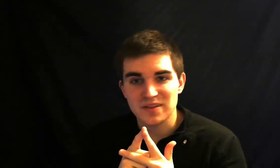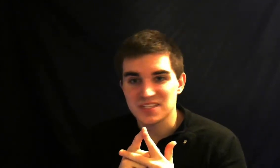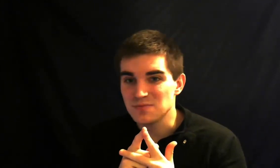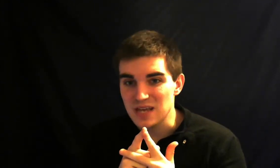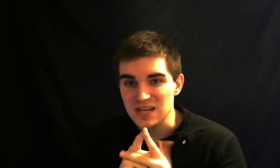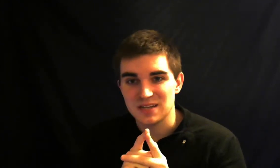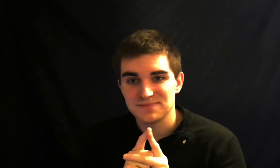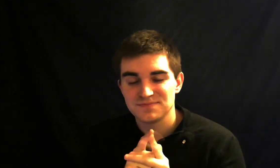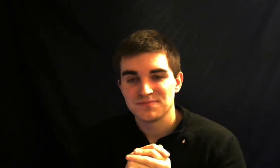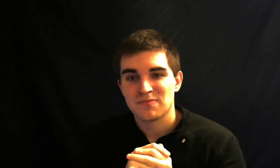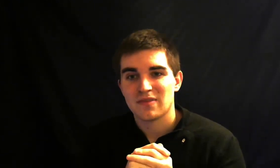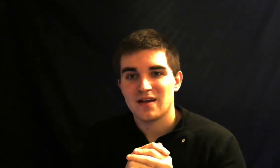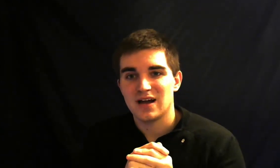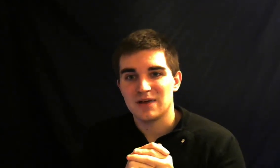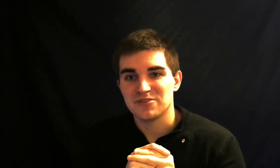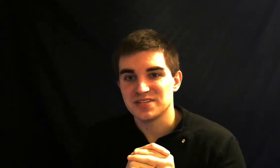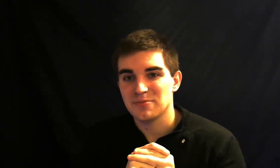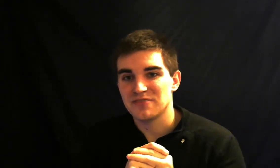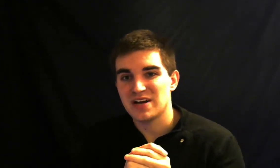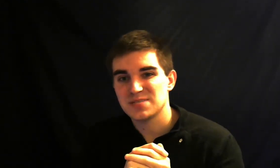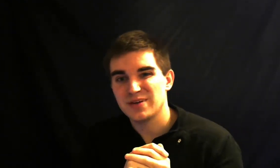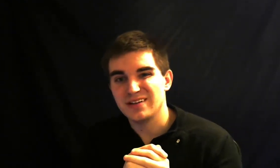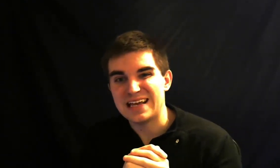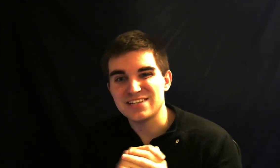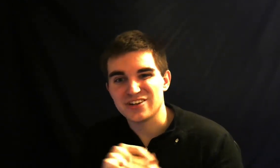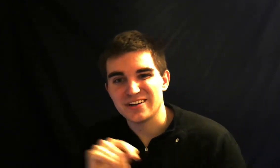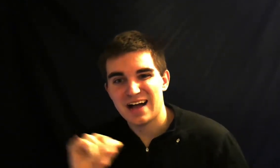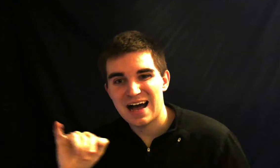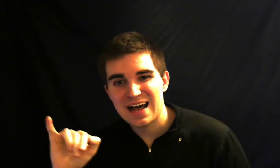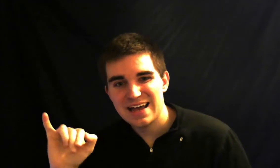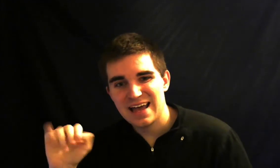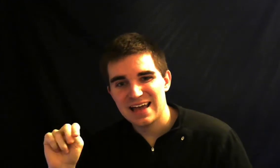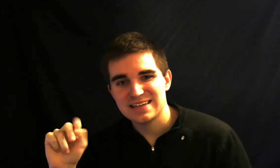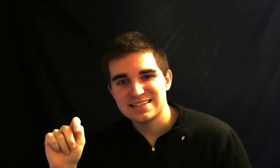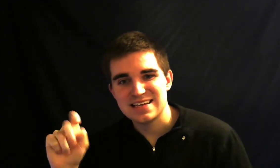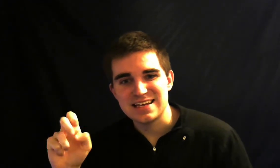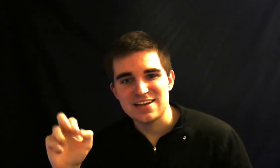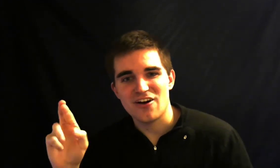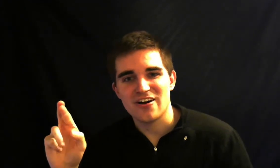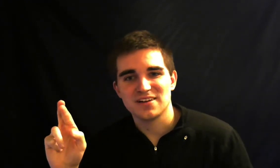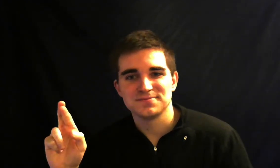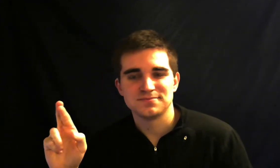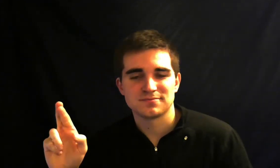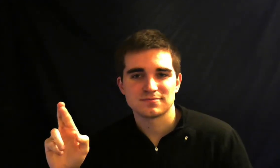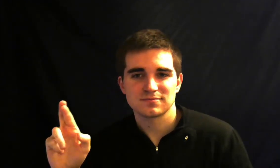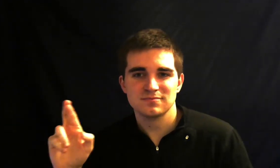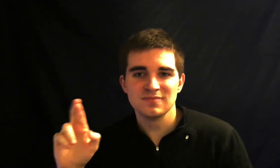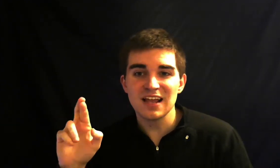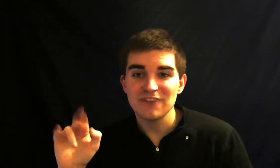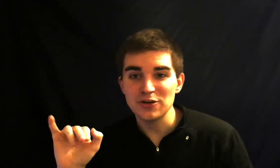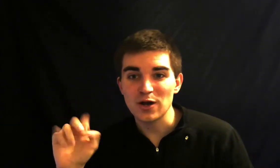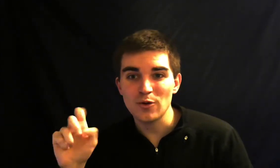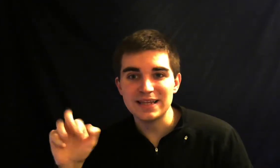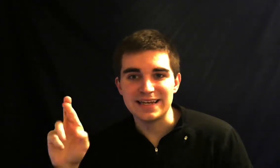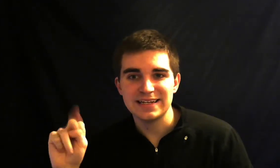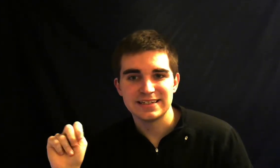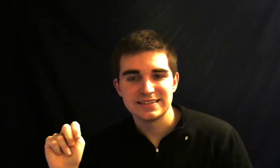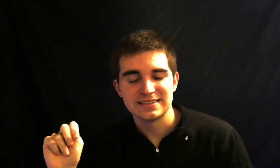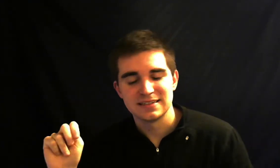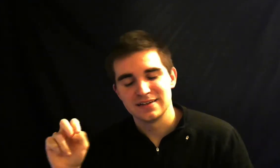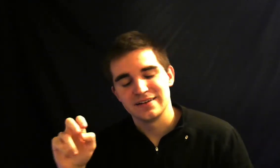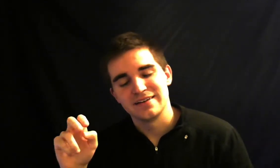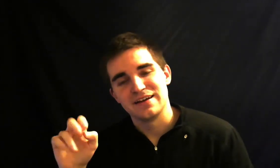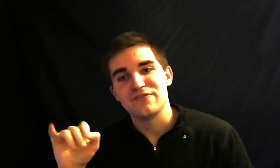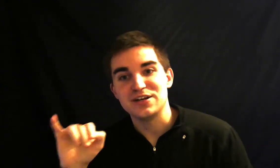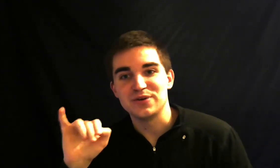speed for example if I spell inter I N T E R I do it quickly I do it